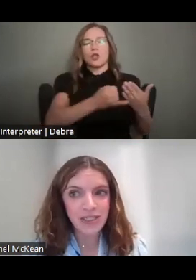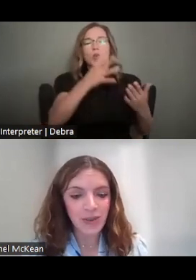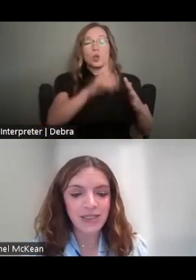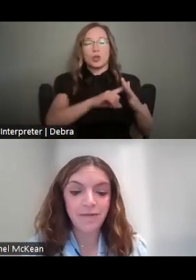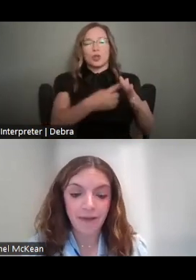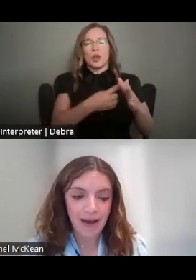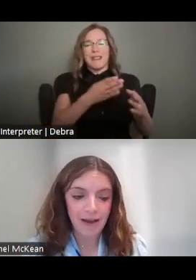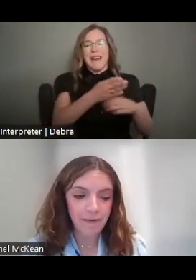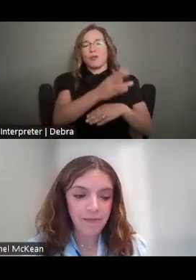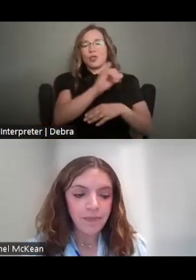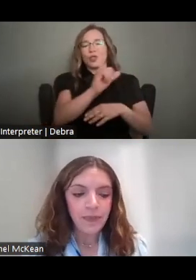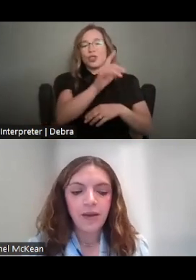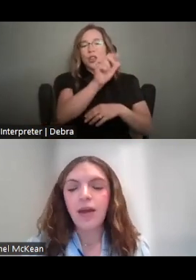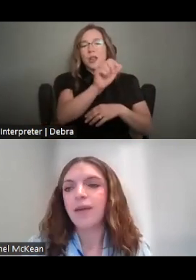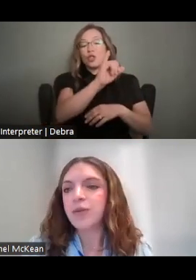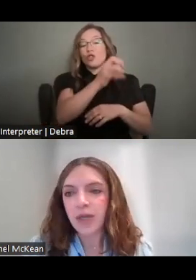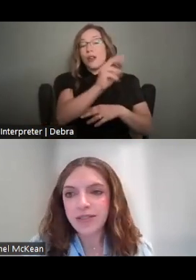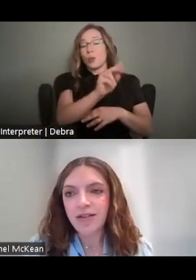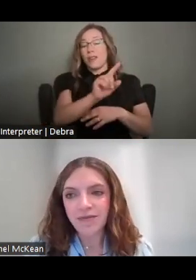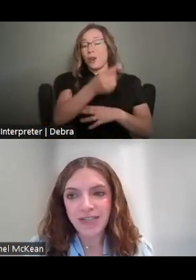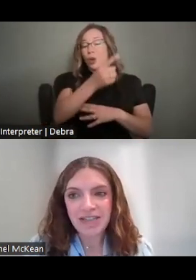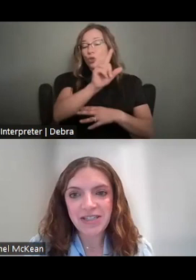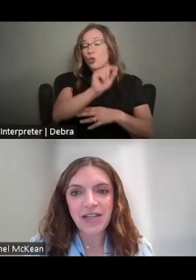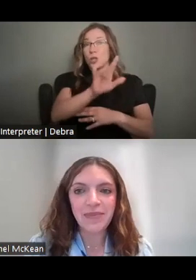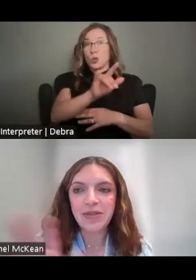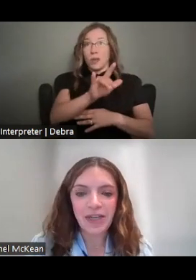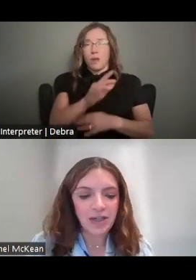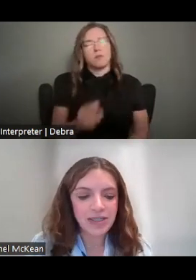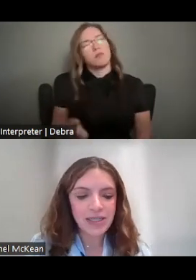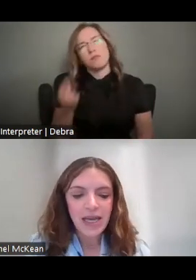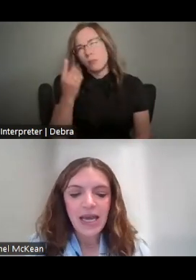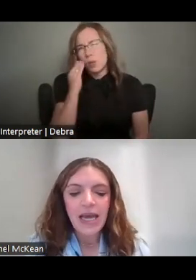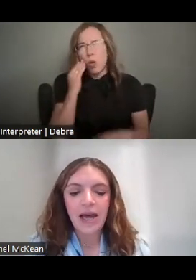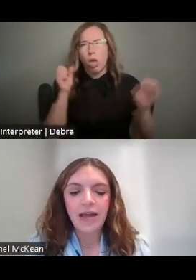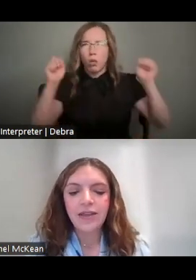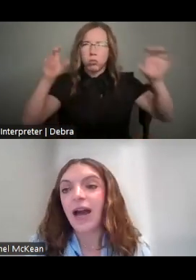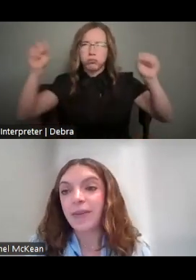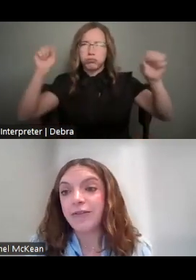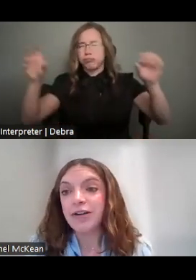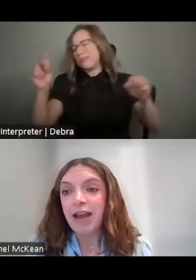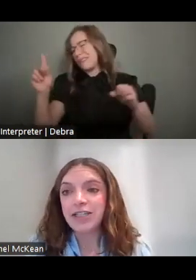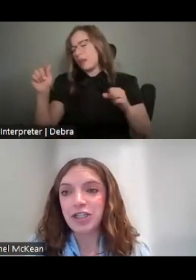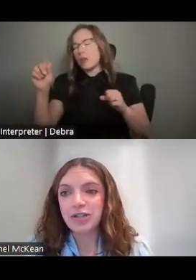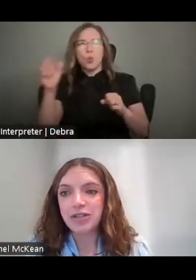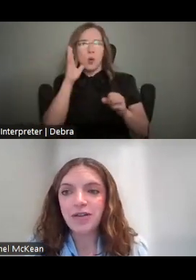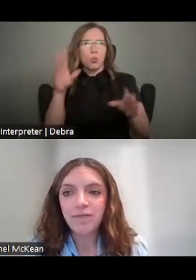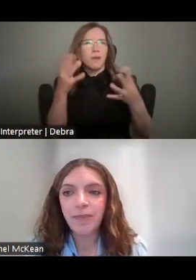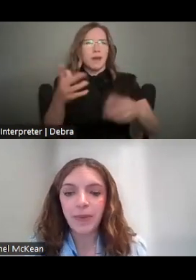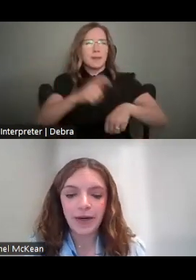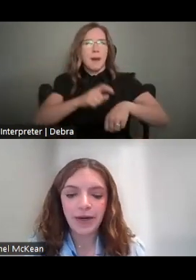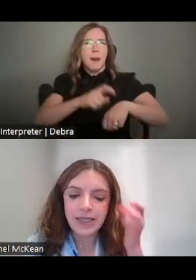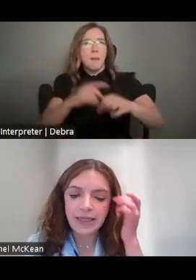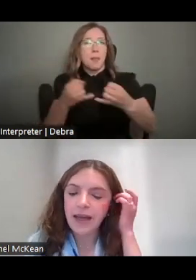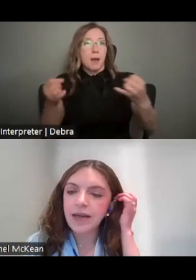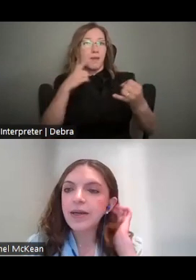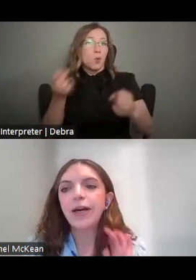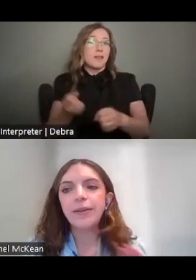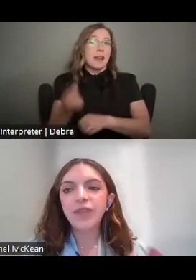SO WE KNOW THAT'S A LOT OF DATES UM SO HERE'S UH THE TIMELINE FOR NEXT YEAR'S FEBRUARY DEADLINE.